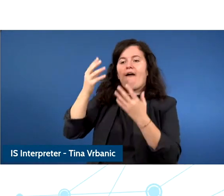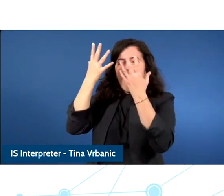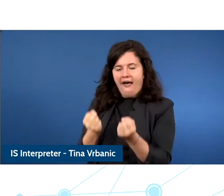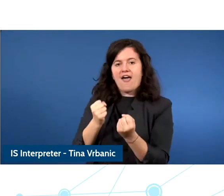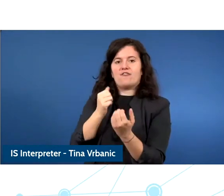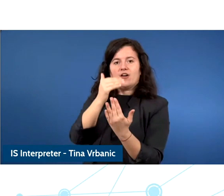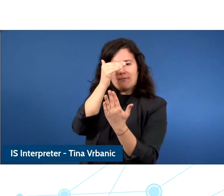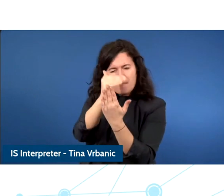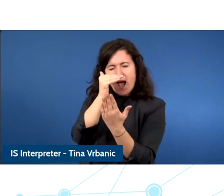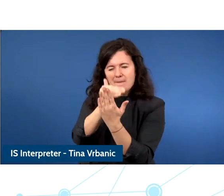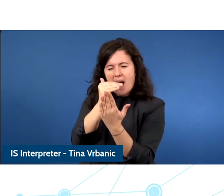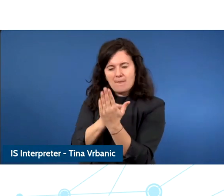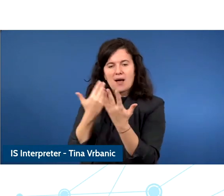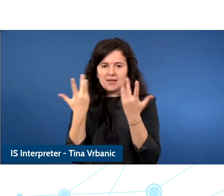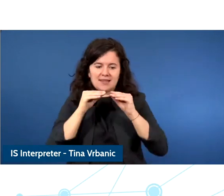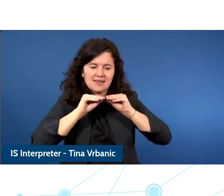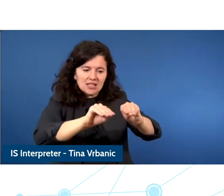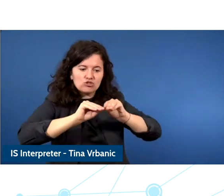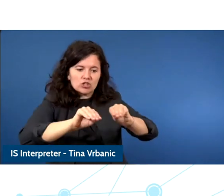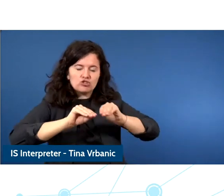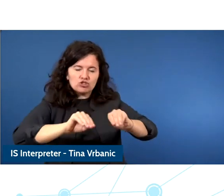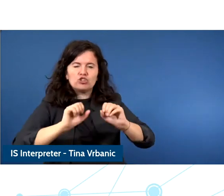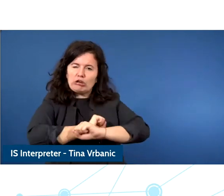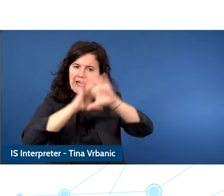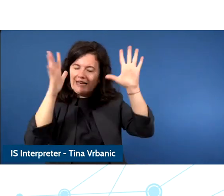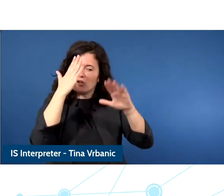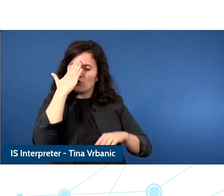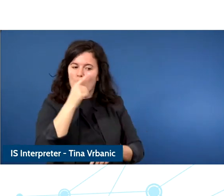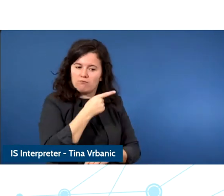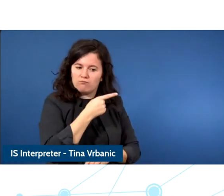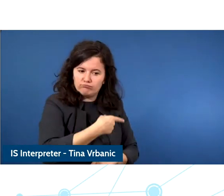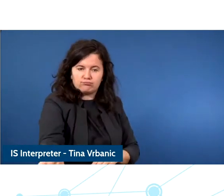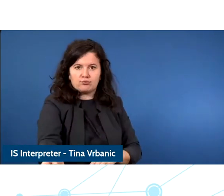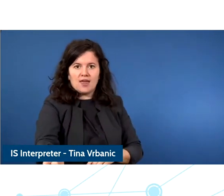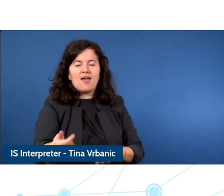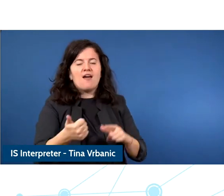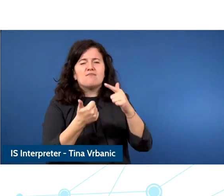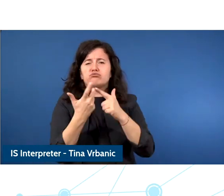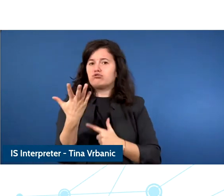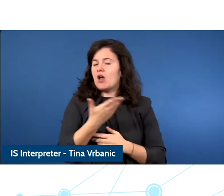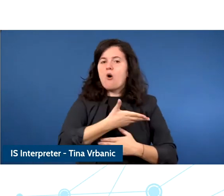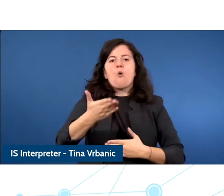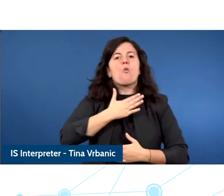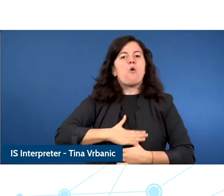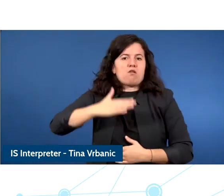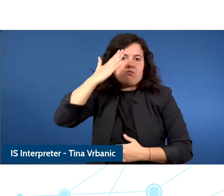because they are crucial for children safety, empowerment and well-being. So we need a strategy.